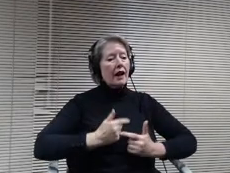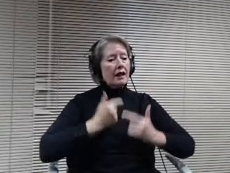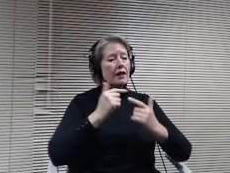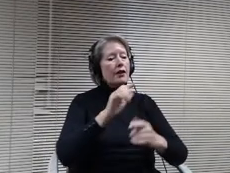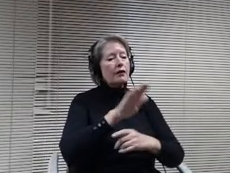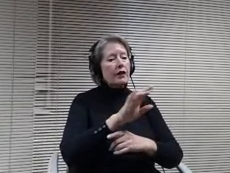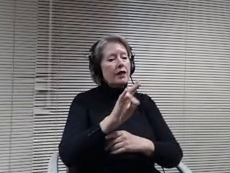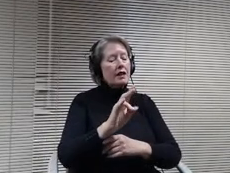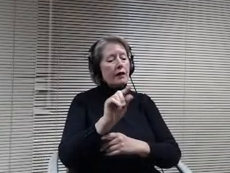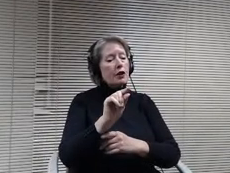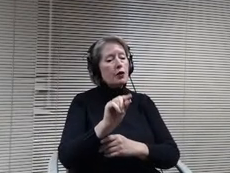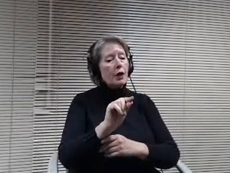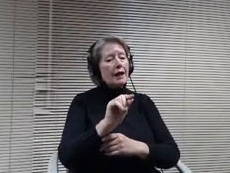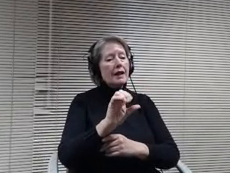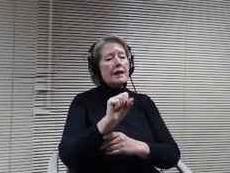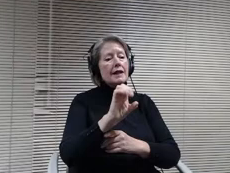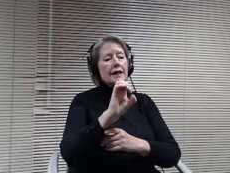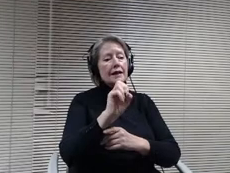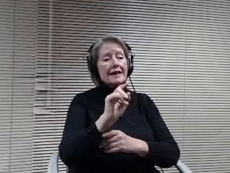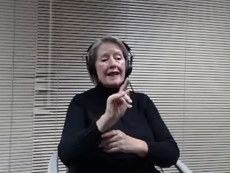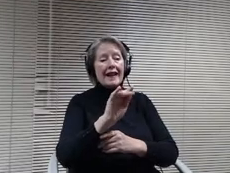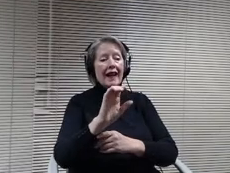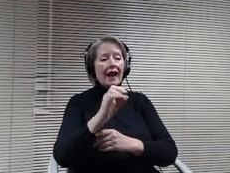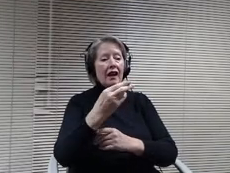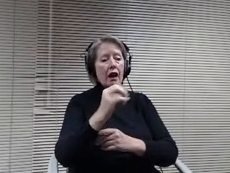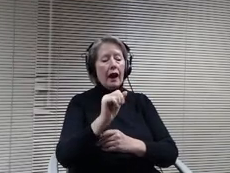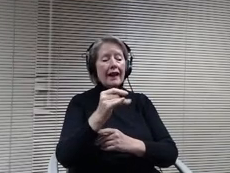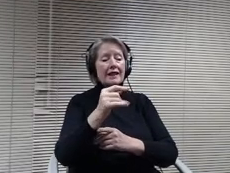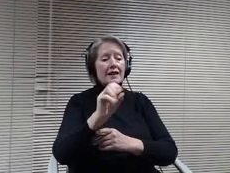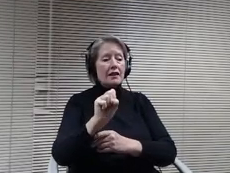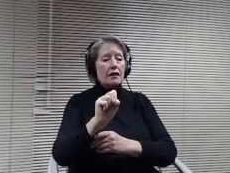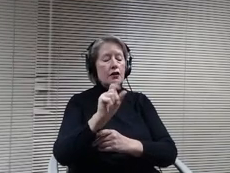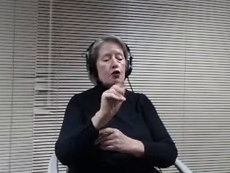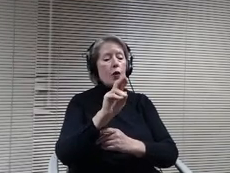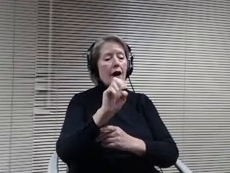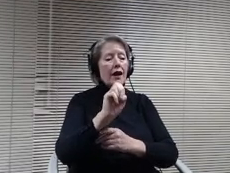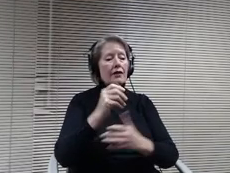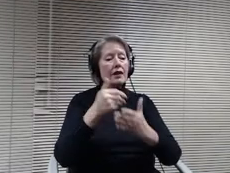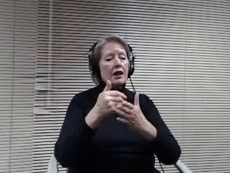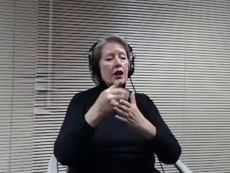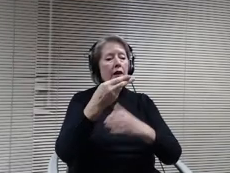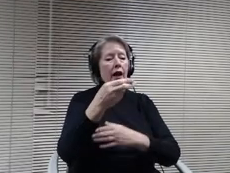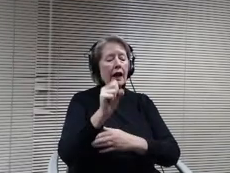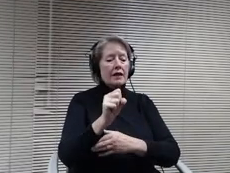school. I am writing to you to talk about the school board